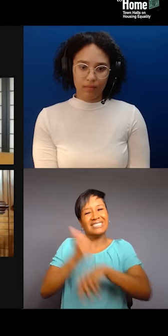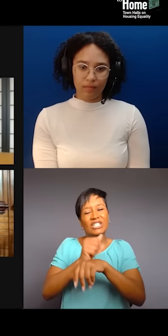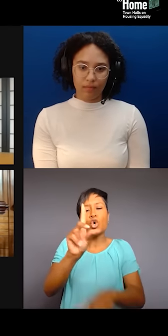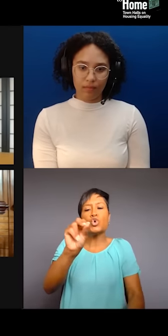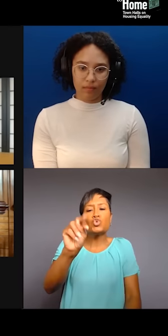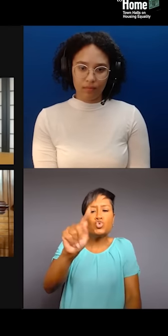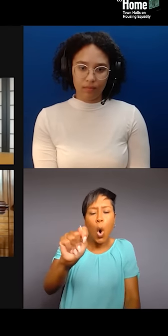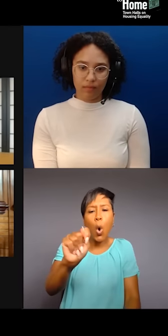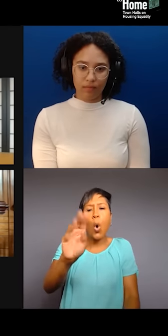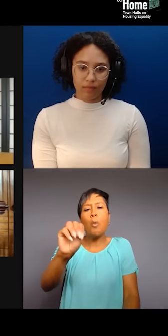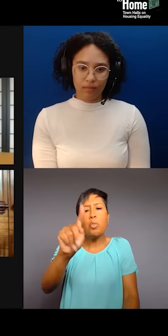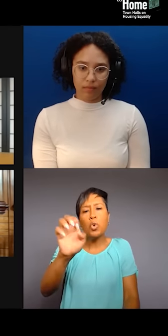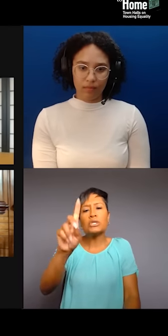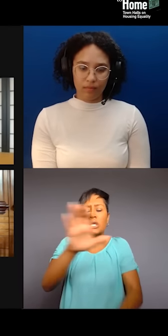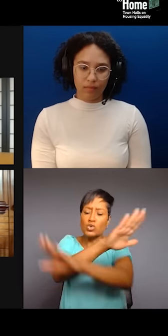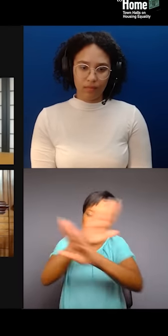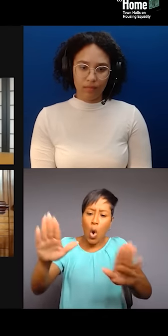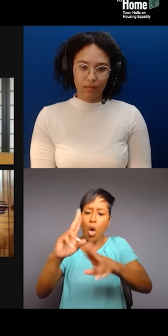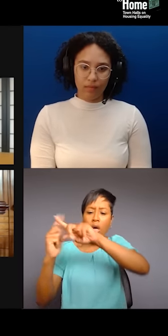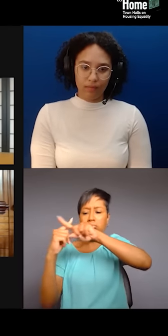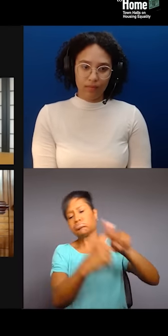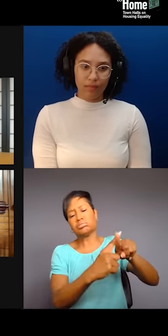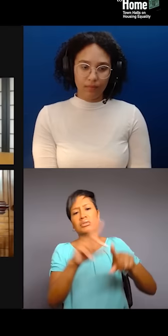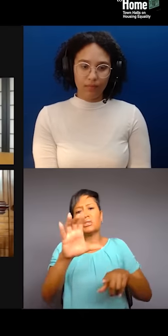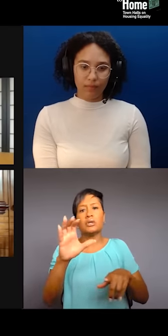all it takes is a couple of victories, which normally come from the cultural